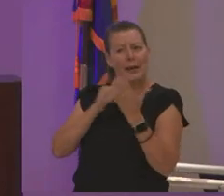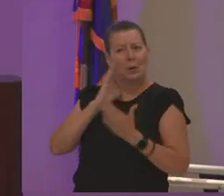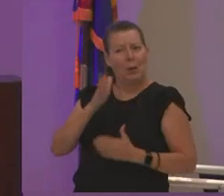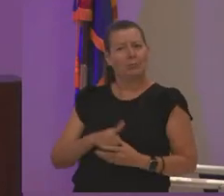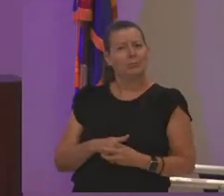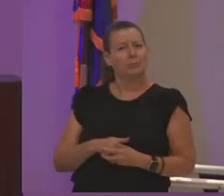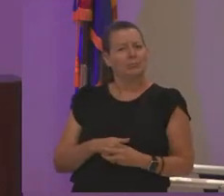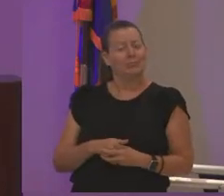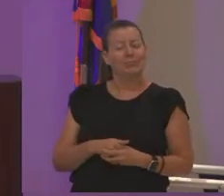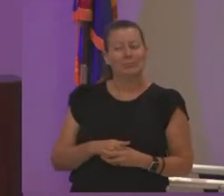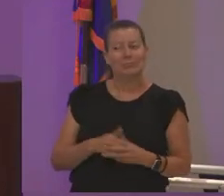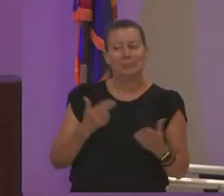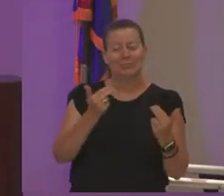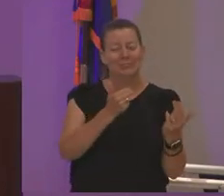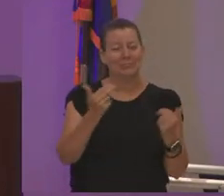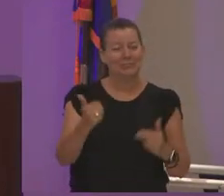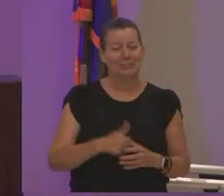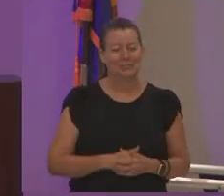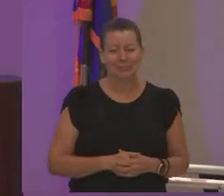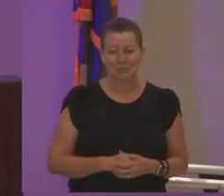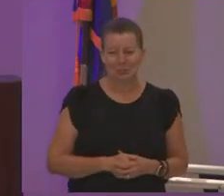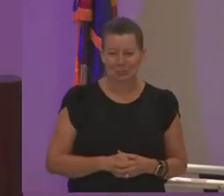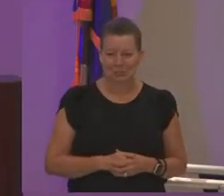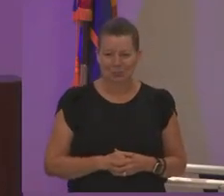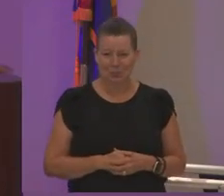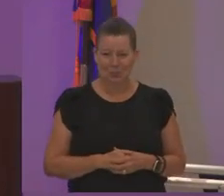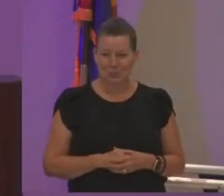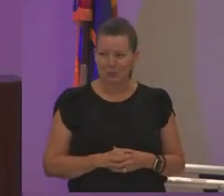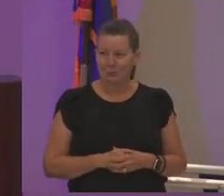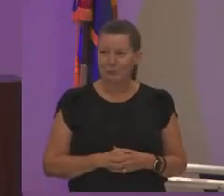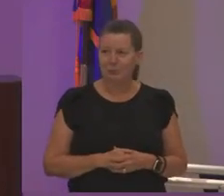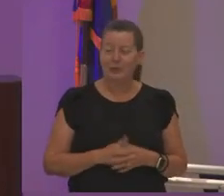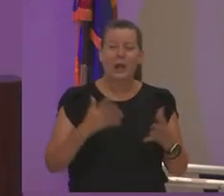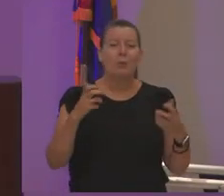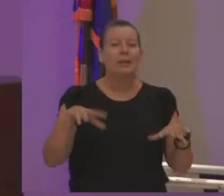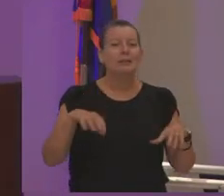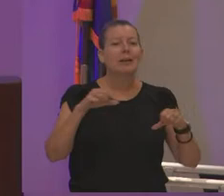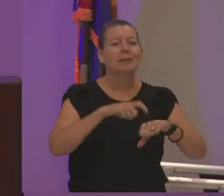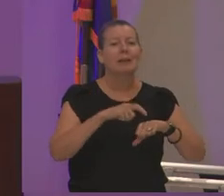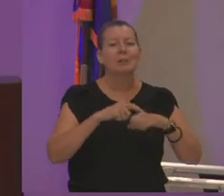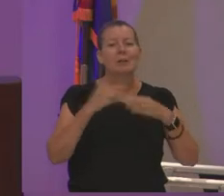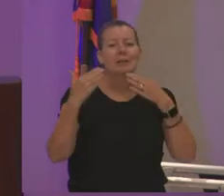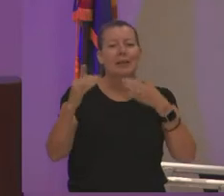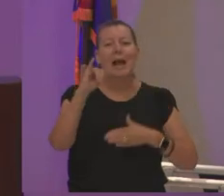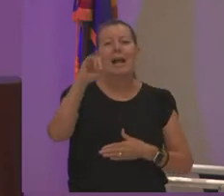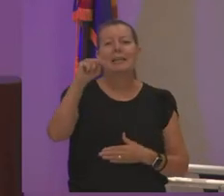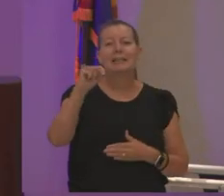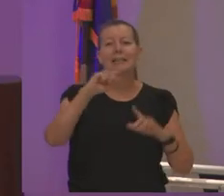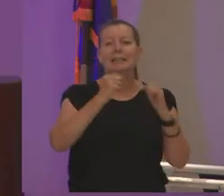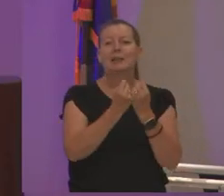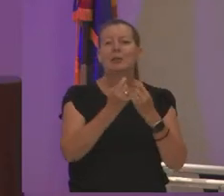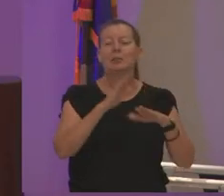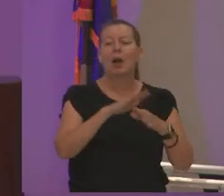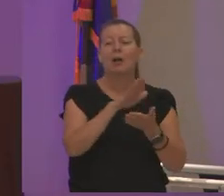don't worry i want to take the time now to even thank our i.t teams on campus who greeted me